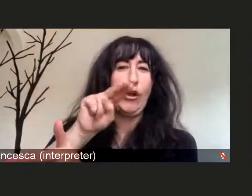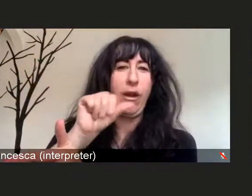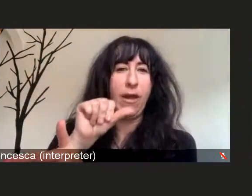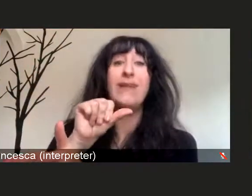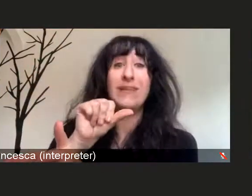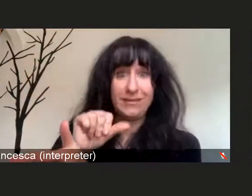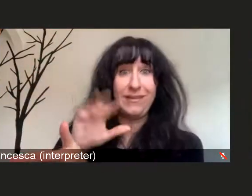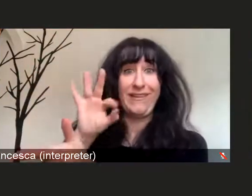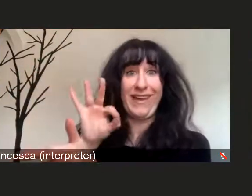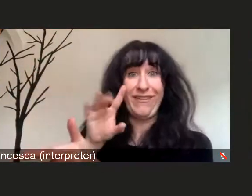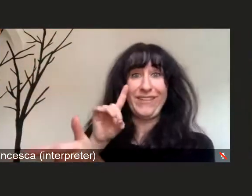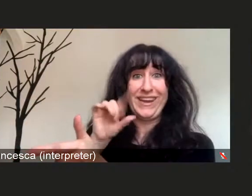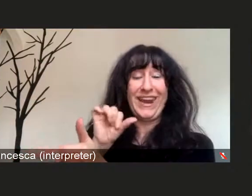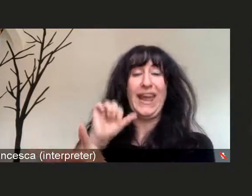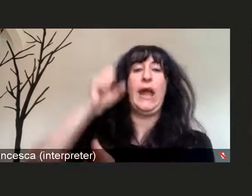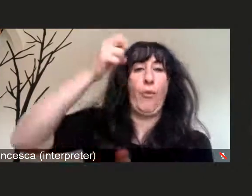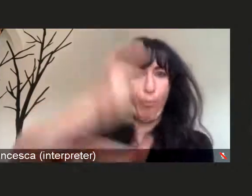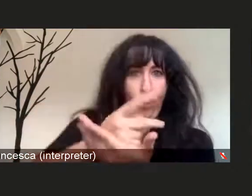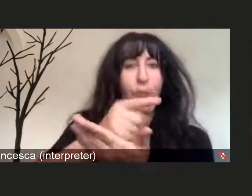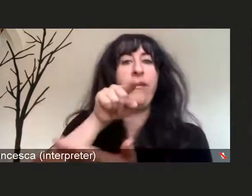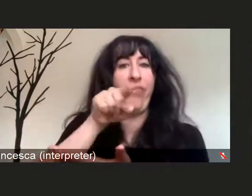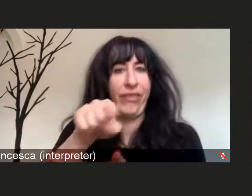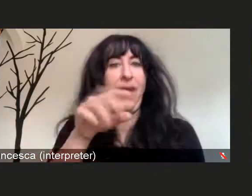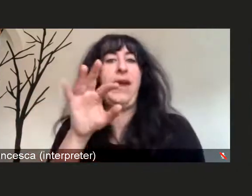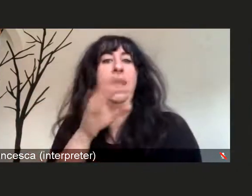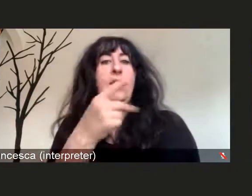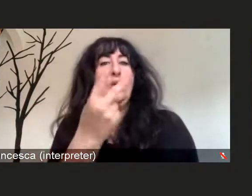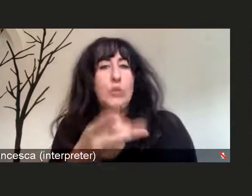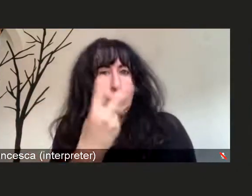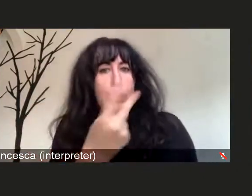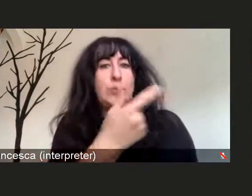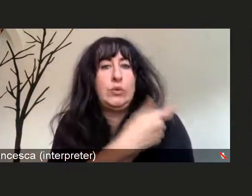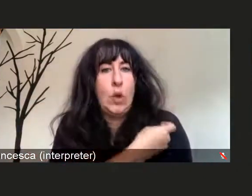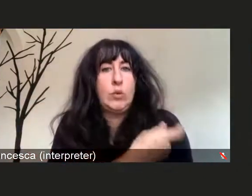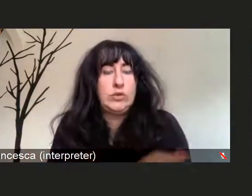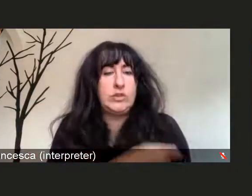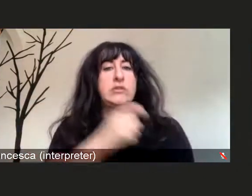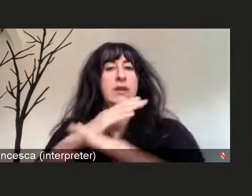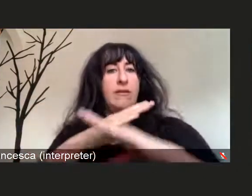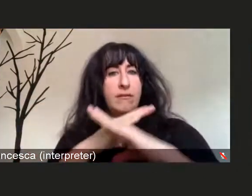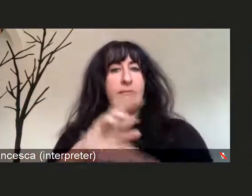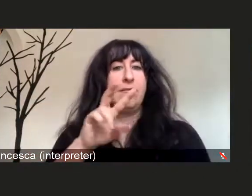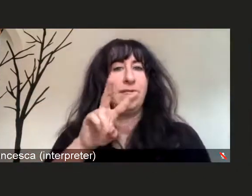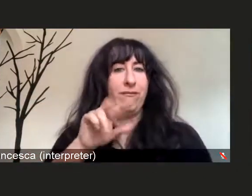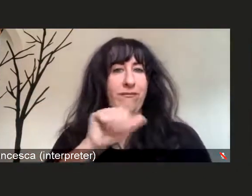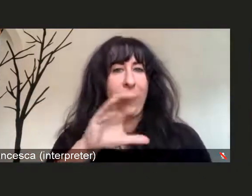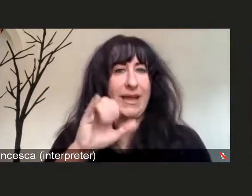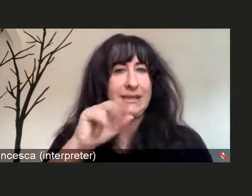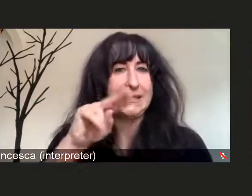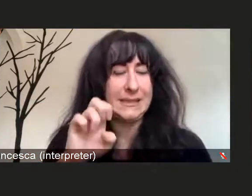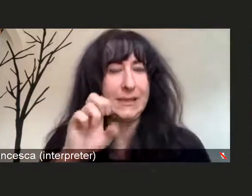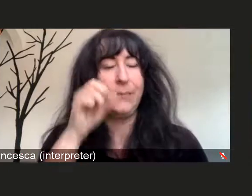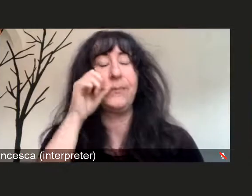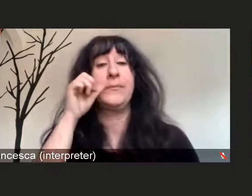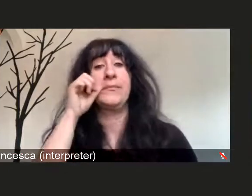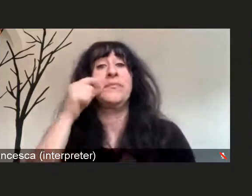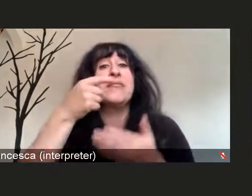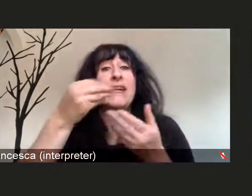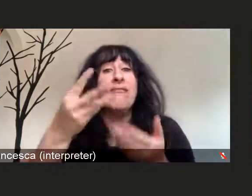for their two-dose series vaccine for COVID-19. Then several weeks after that Johnson and Johnson